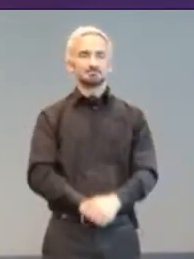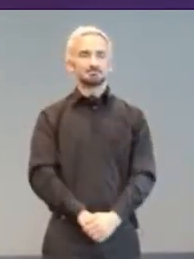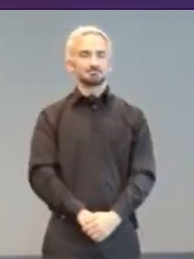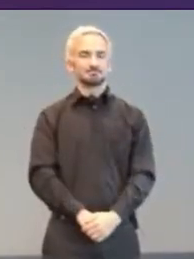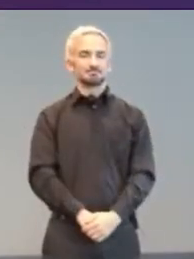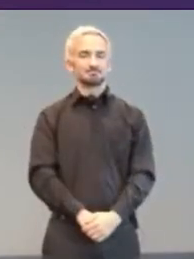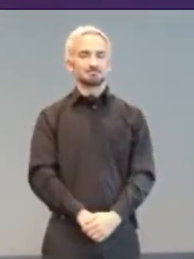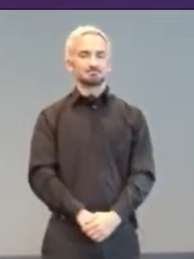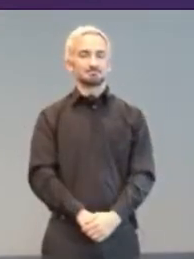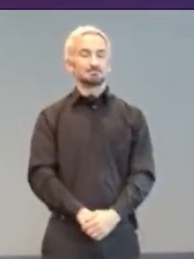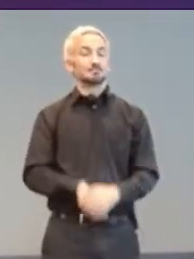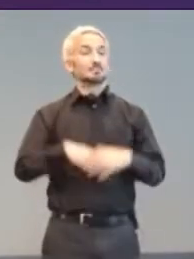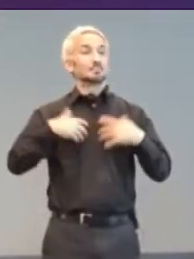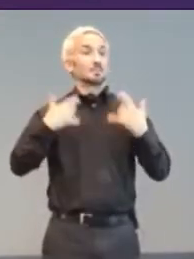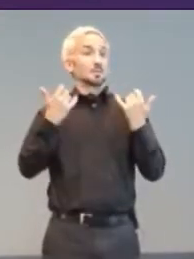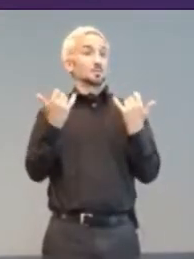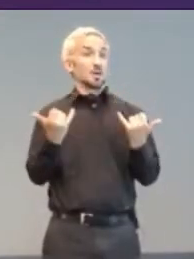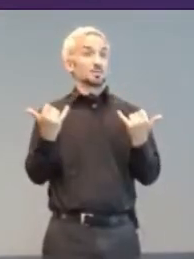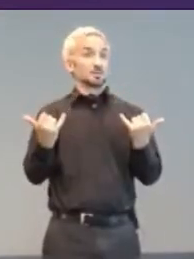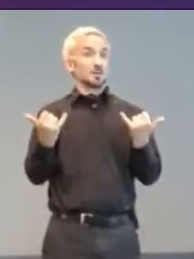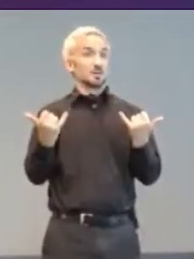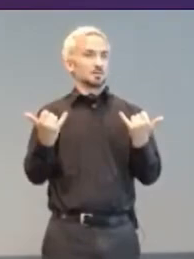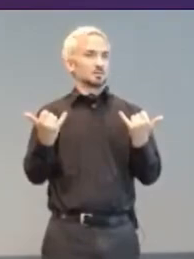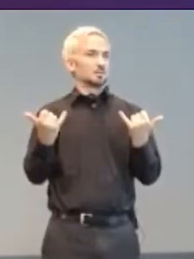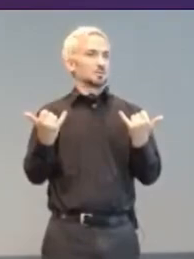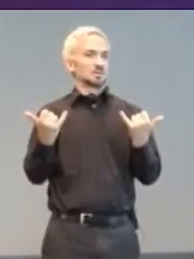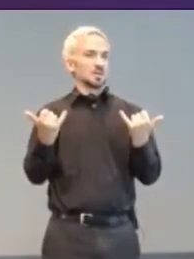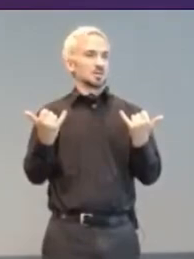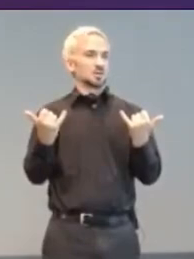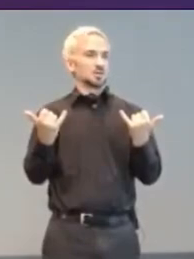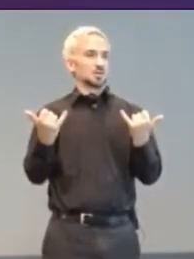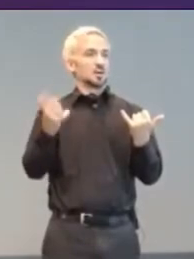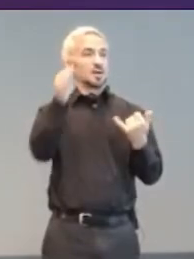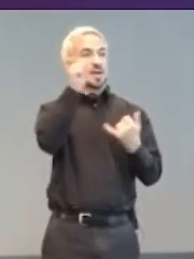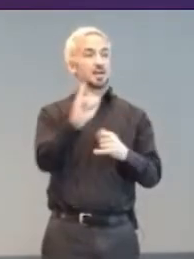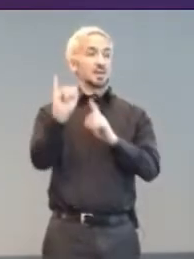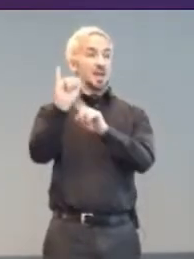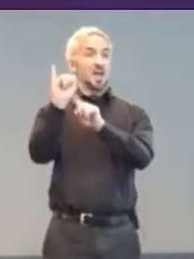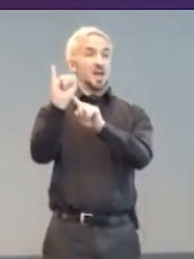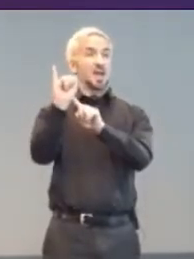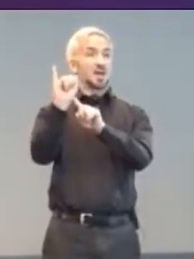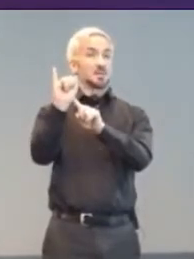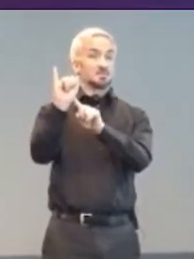but currently, it's not good, and the human touch is far superior.